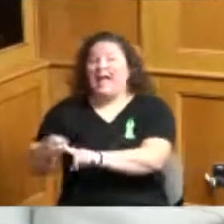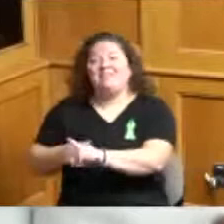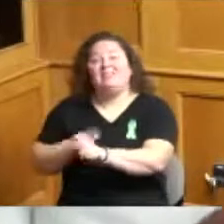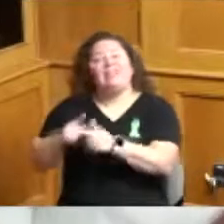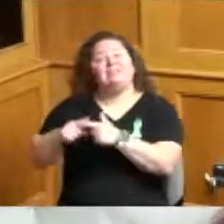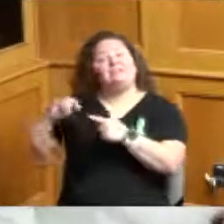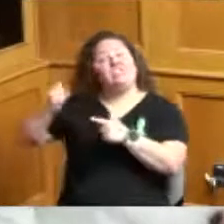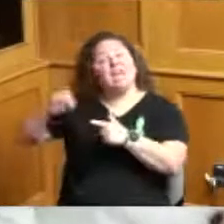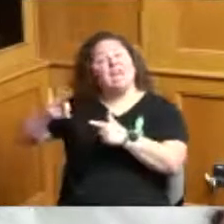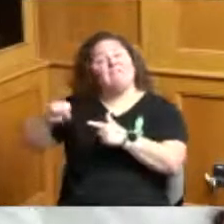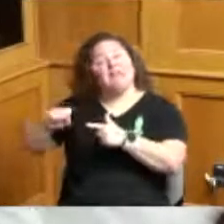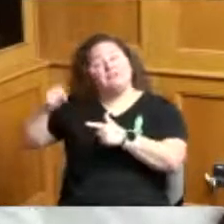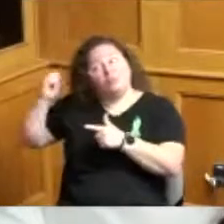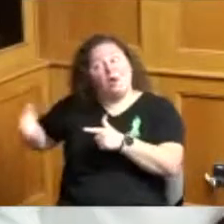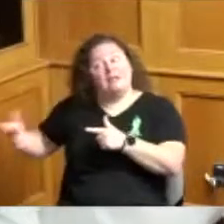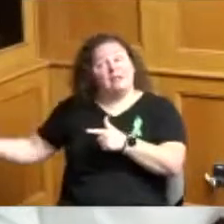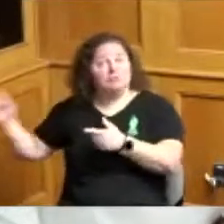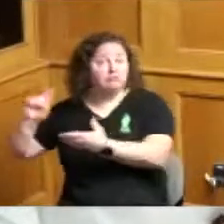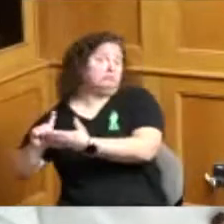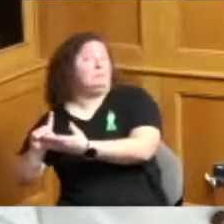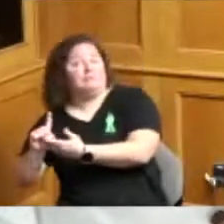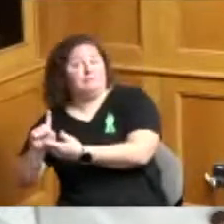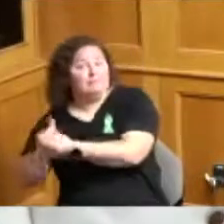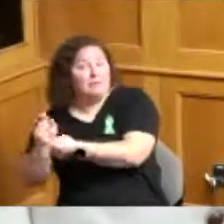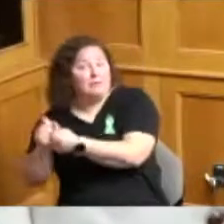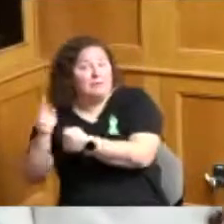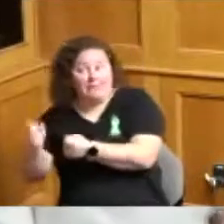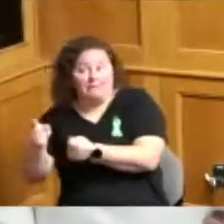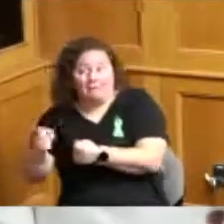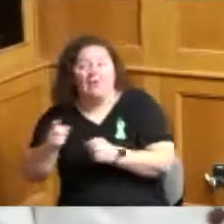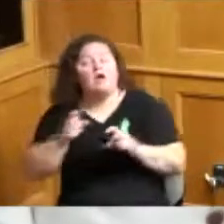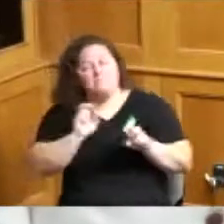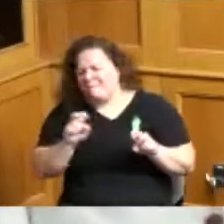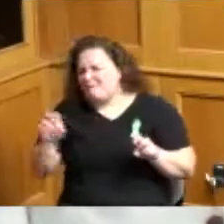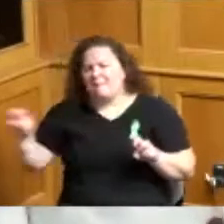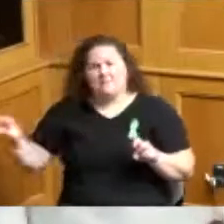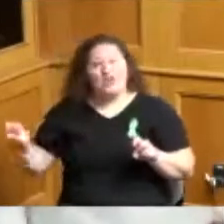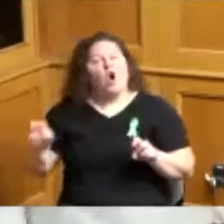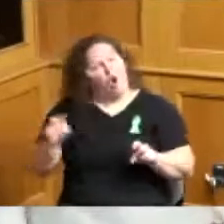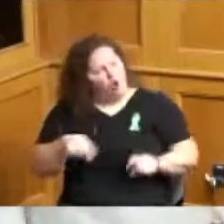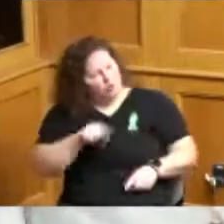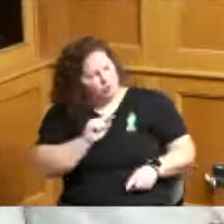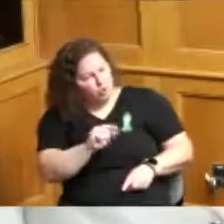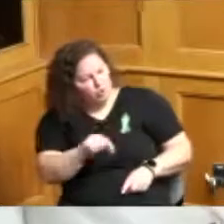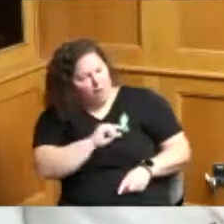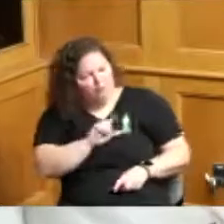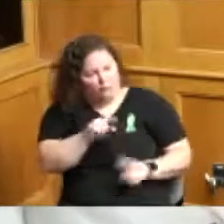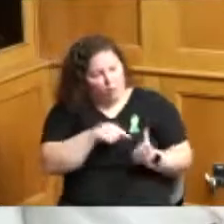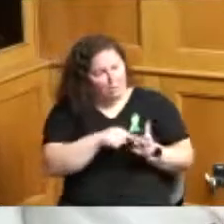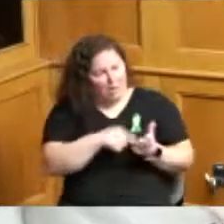and here is you know yes you qualify your bill has been paid thank you and goodbye and